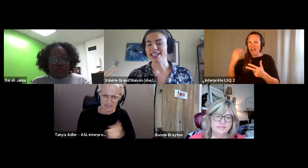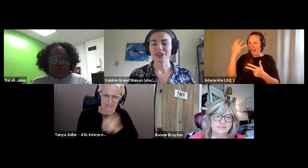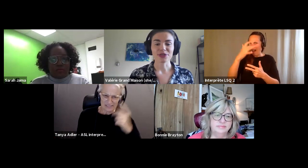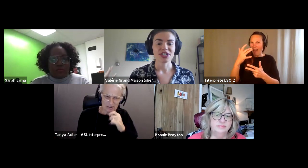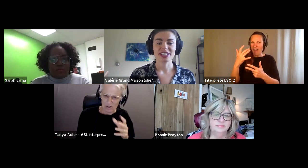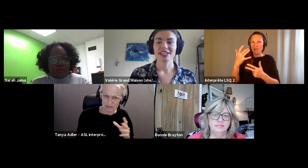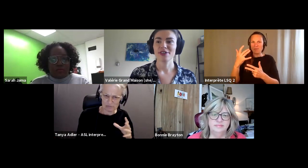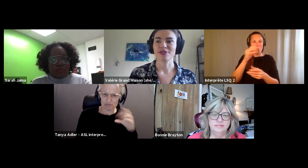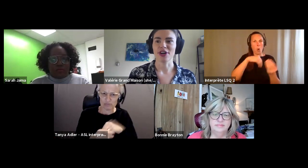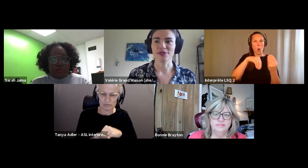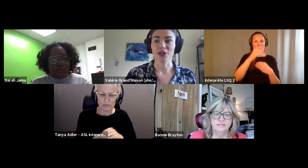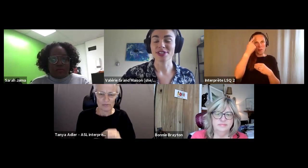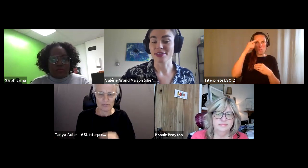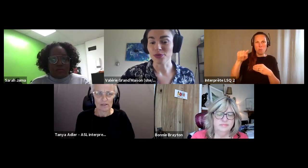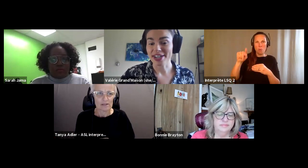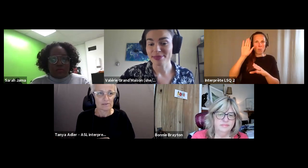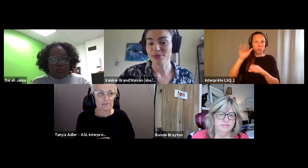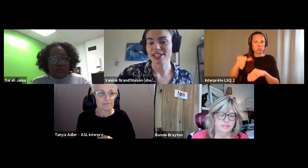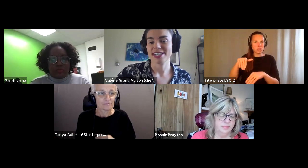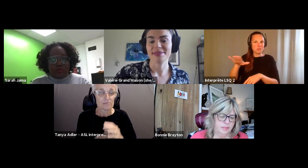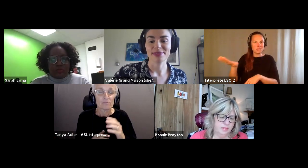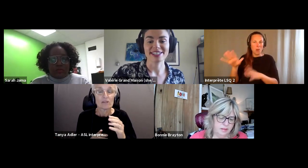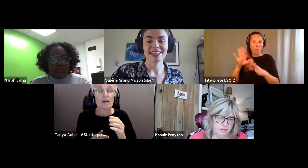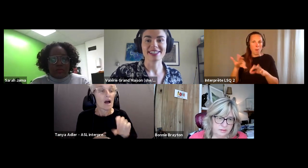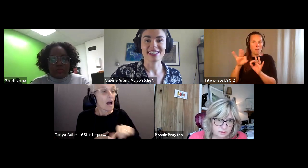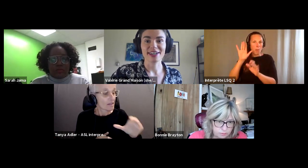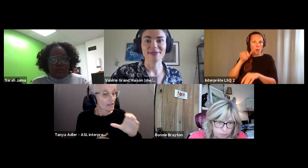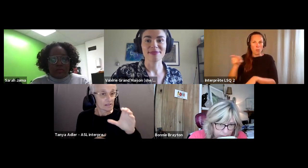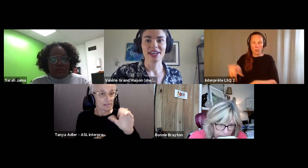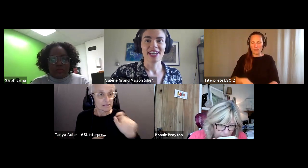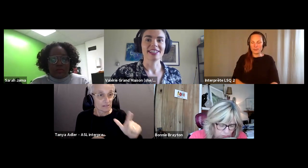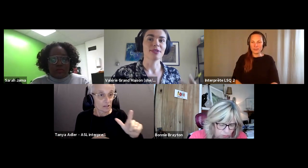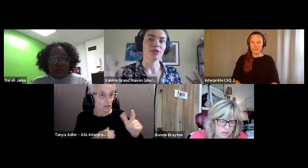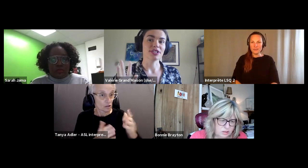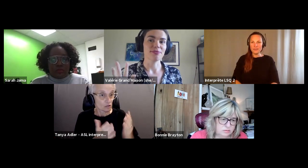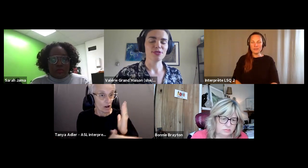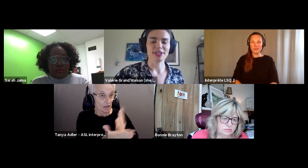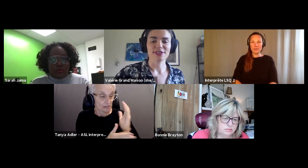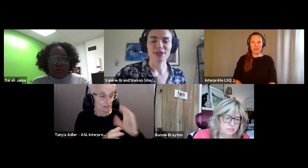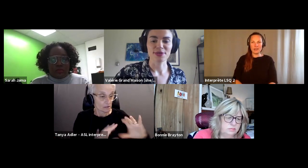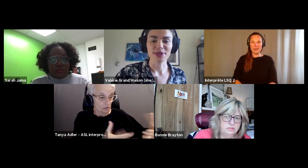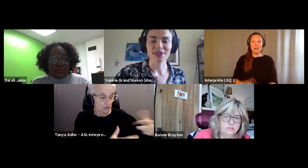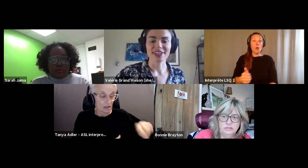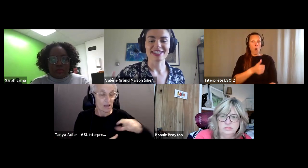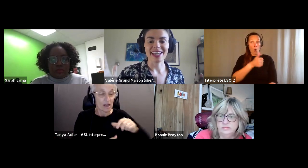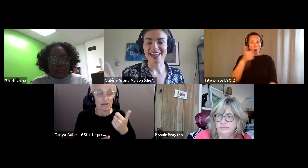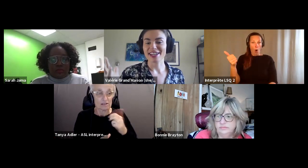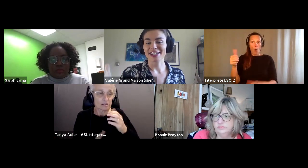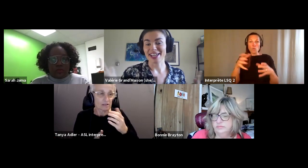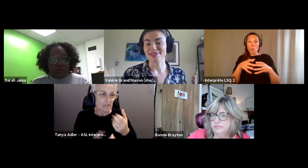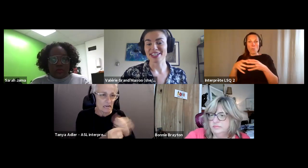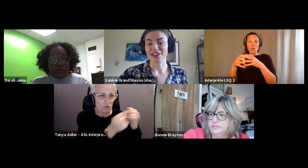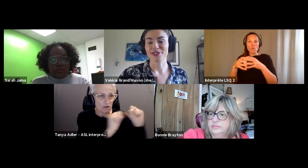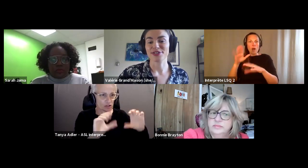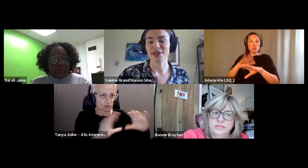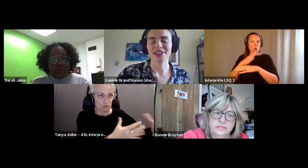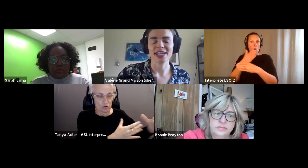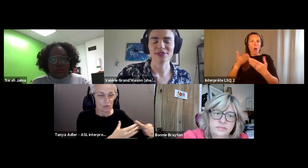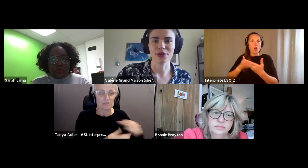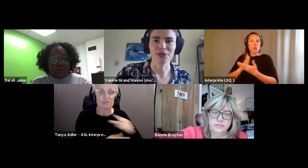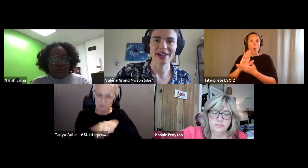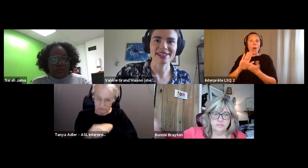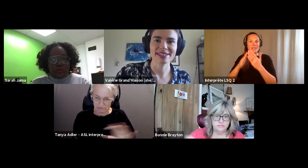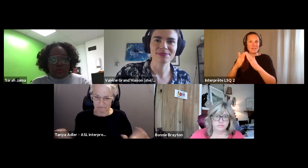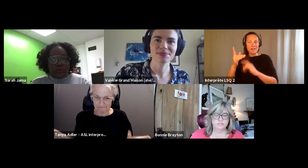Valérie Grand’Maison (she/elle): With the energy of other civil rights movement taking place at that time and liberation movements around the world, they came together to advocate for their rights.